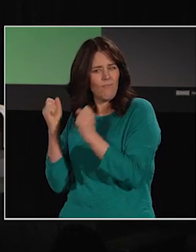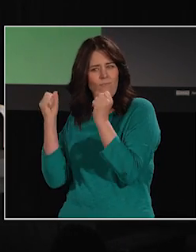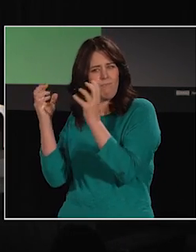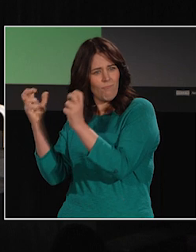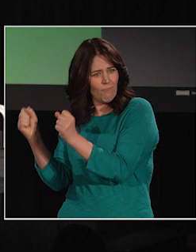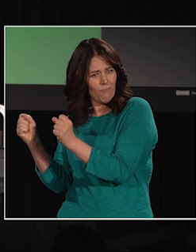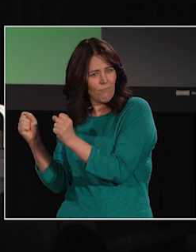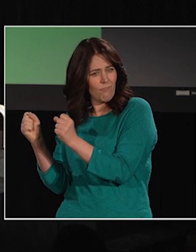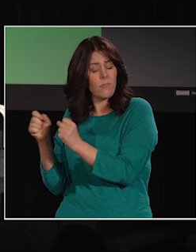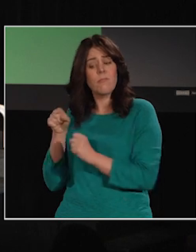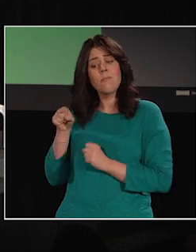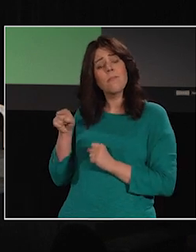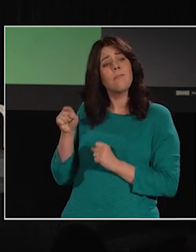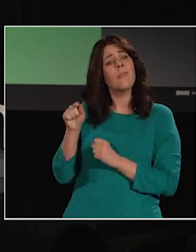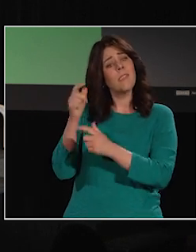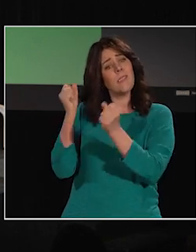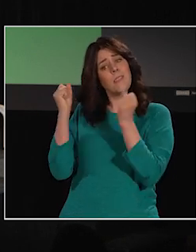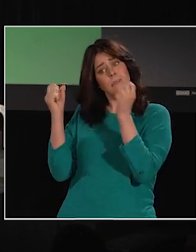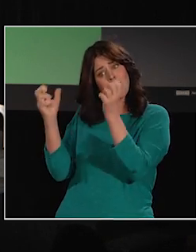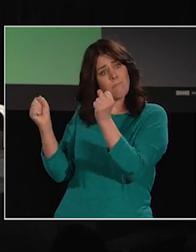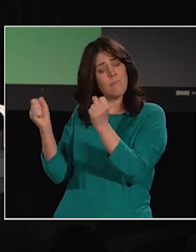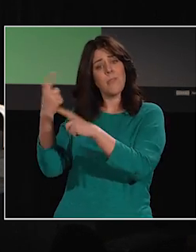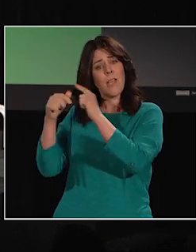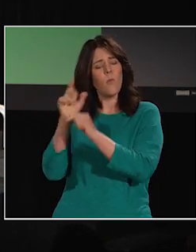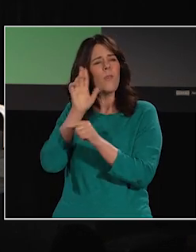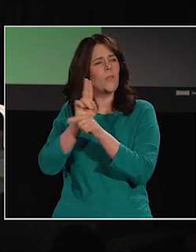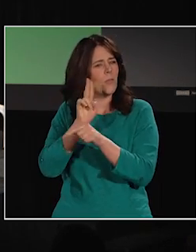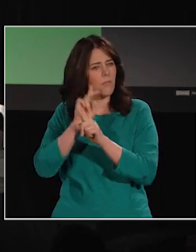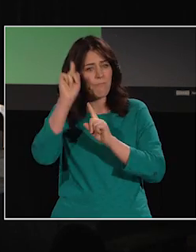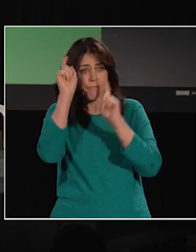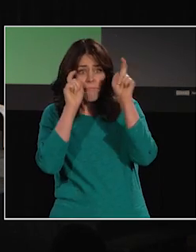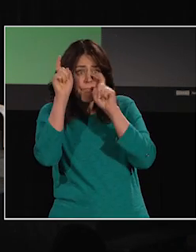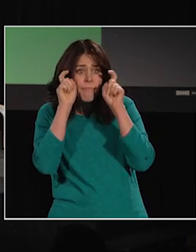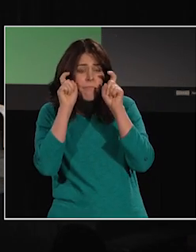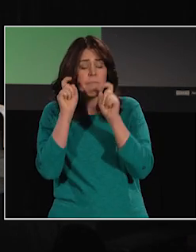Sign languages use facial expressions and different positions and shapes